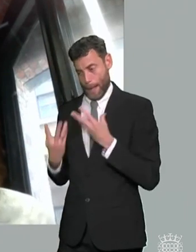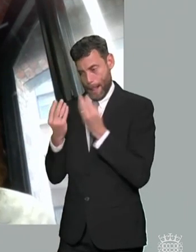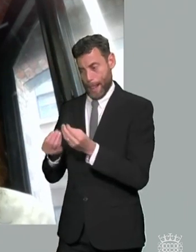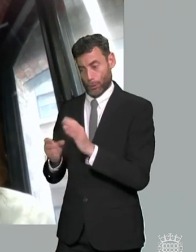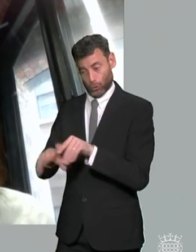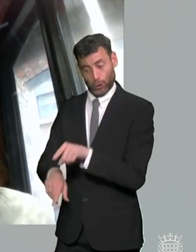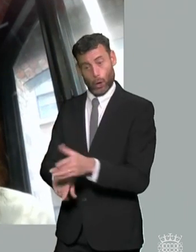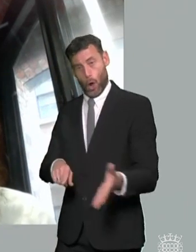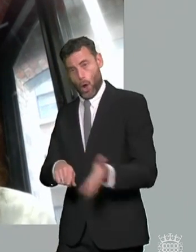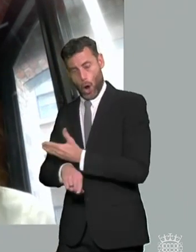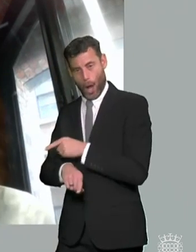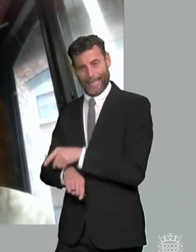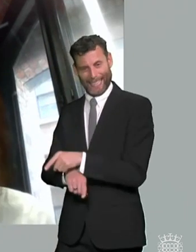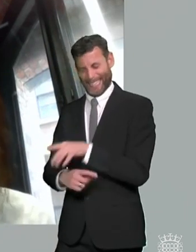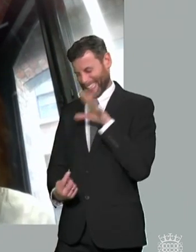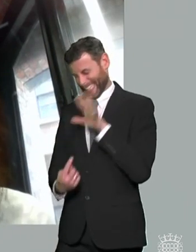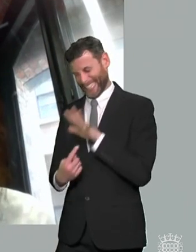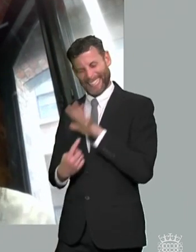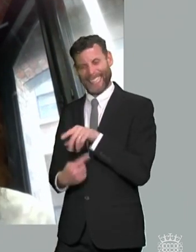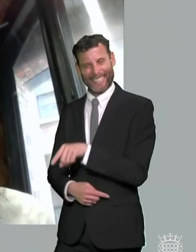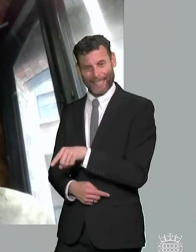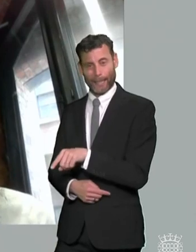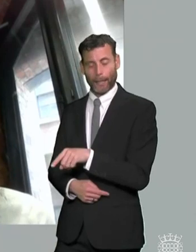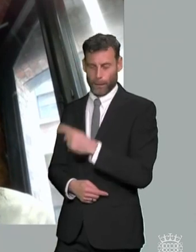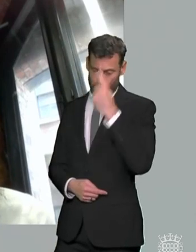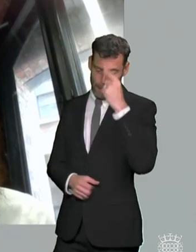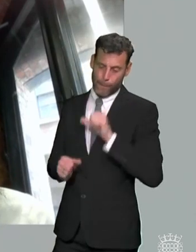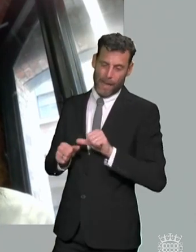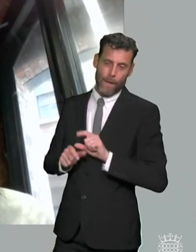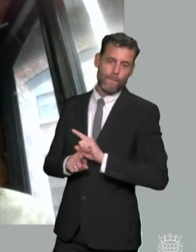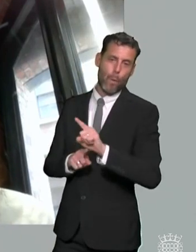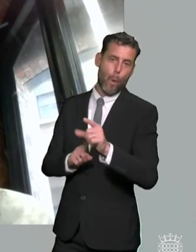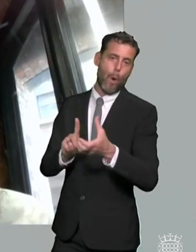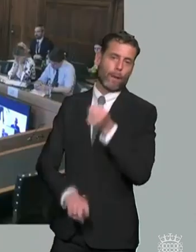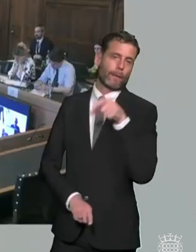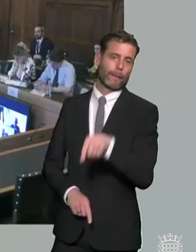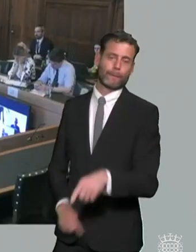um obviously early intervention creates a better outcome for young people thank you